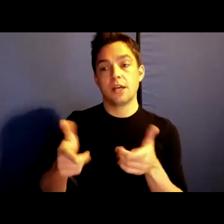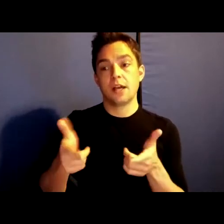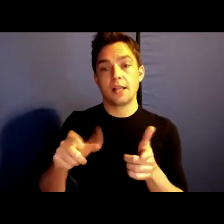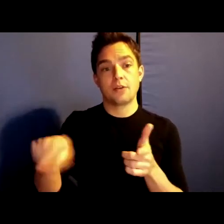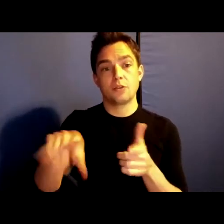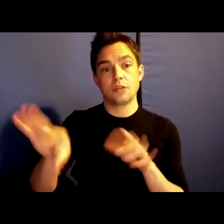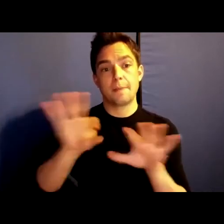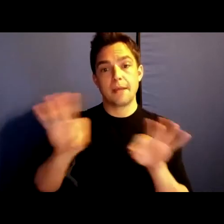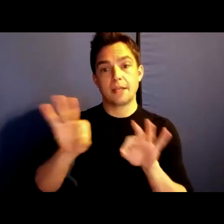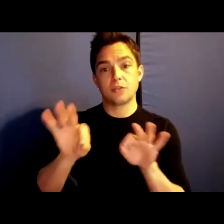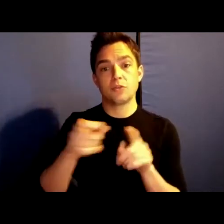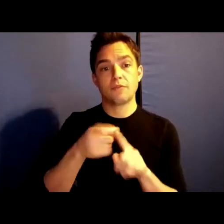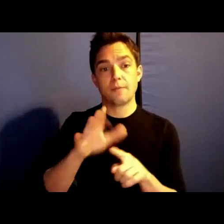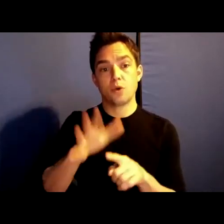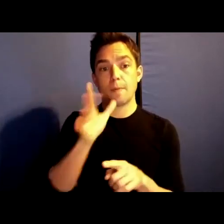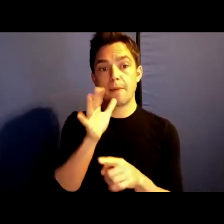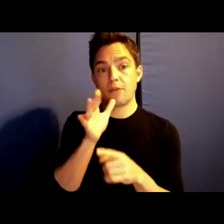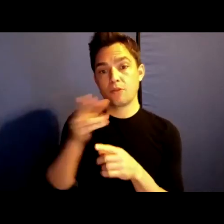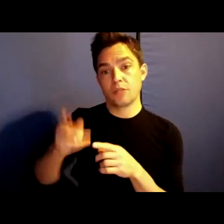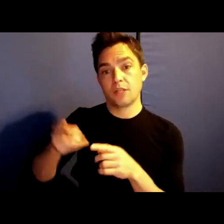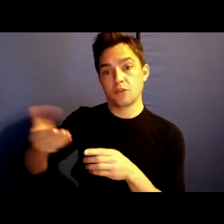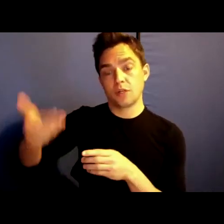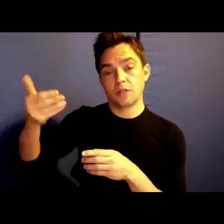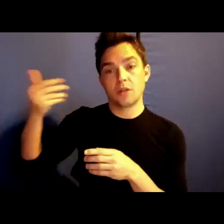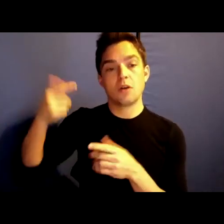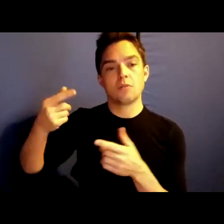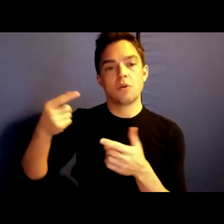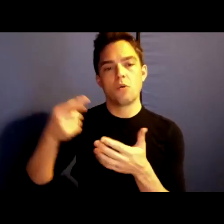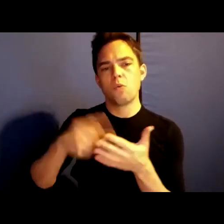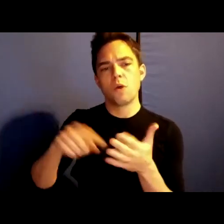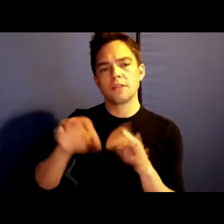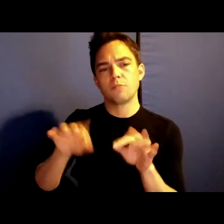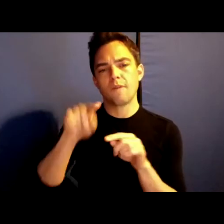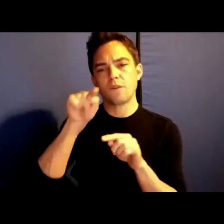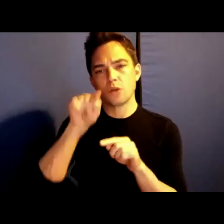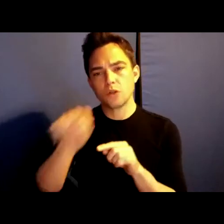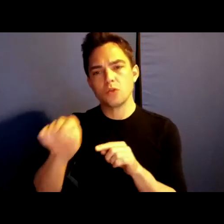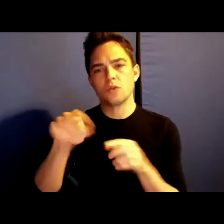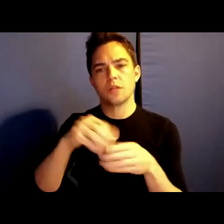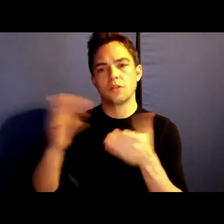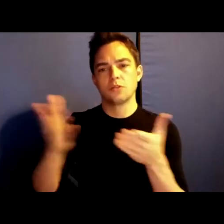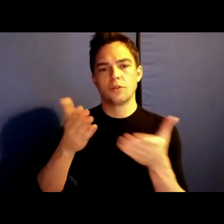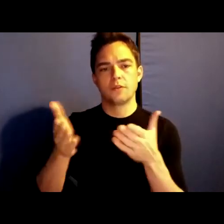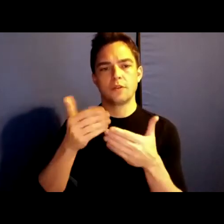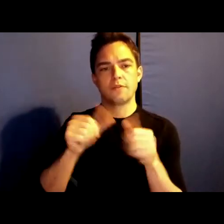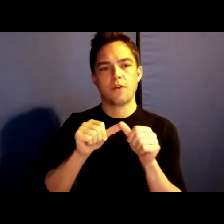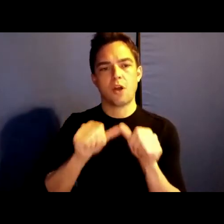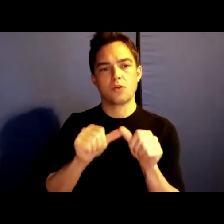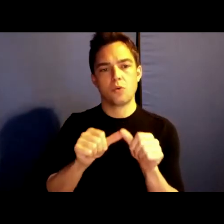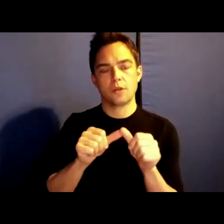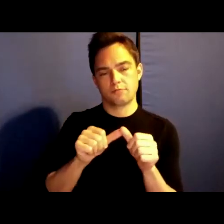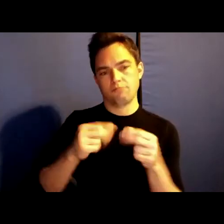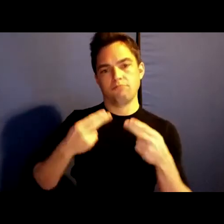history what is important for you, in the service of ongoing human life.